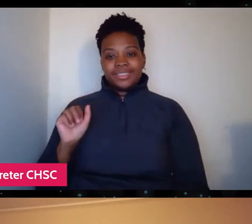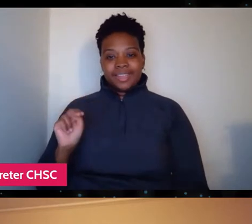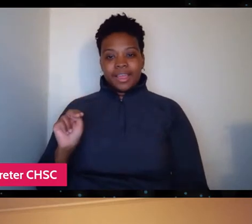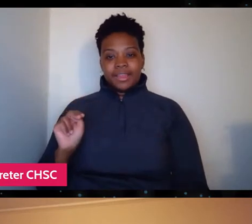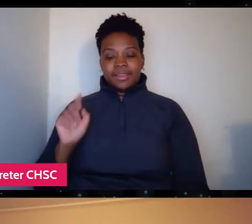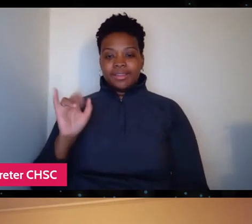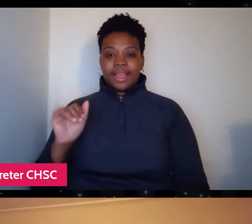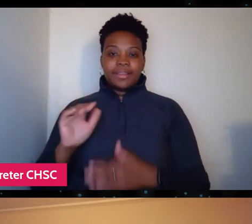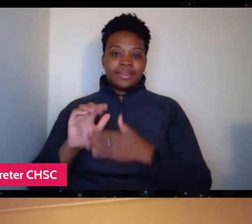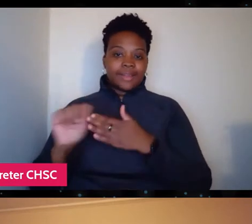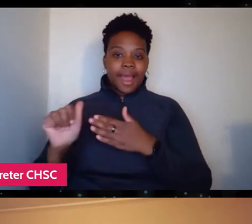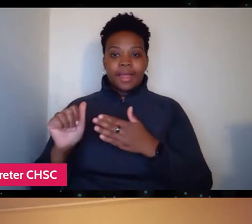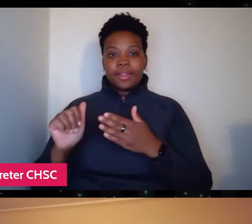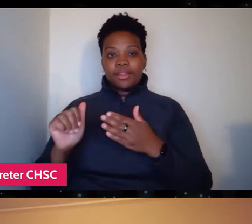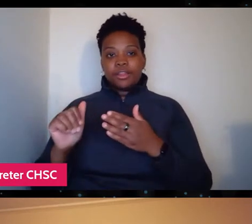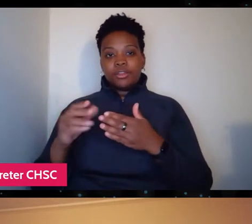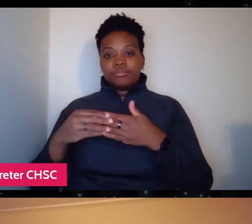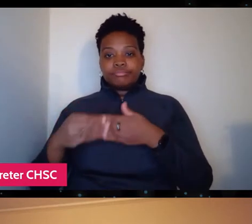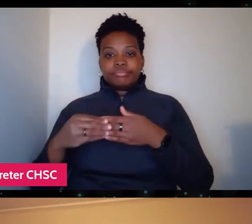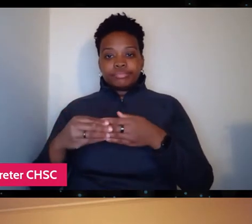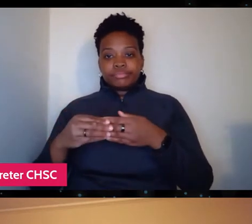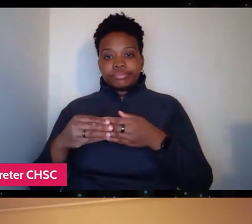about going where the need is greatest.